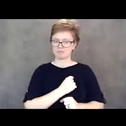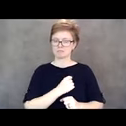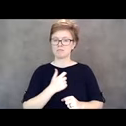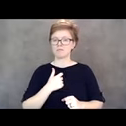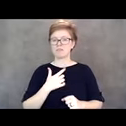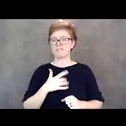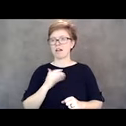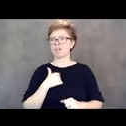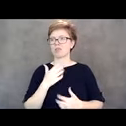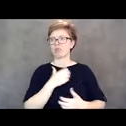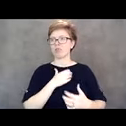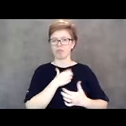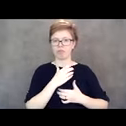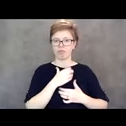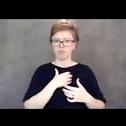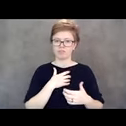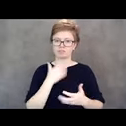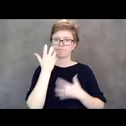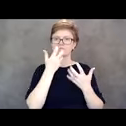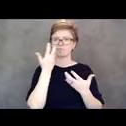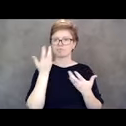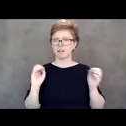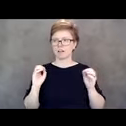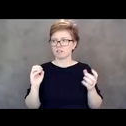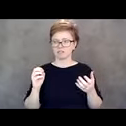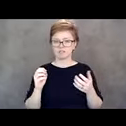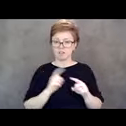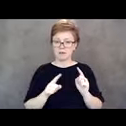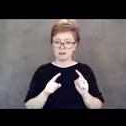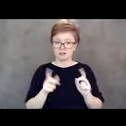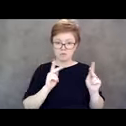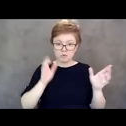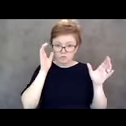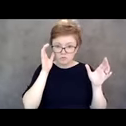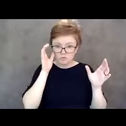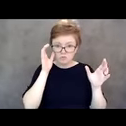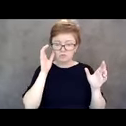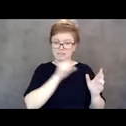people were listening and that is evidenced by Senator Gelser's wonderful testimony.